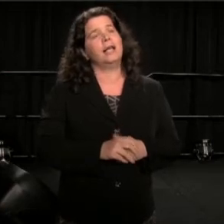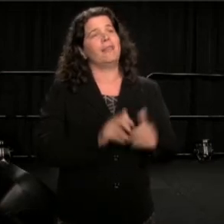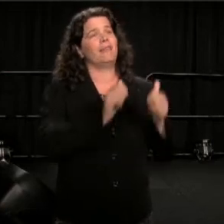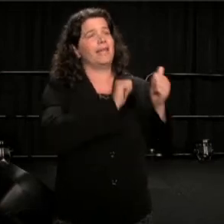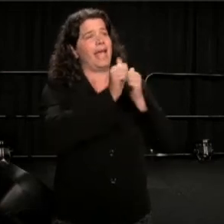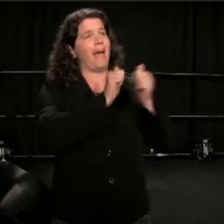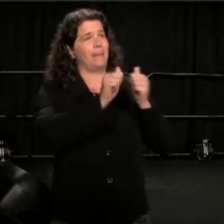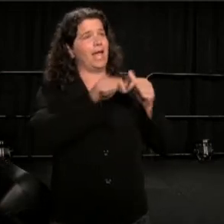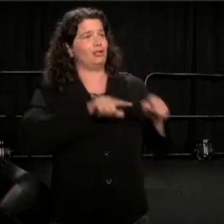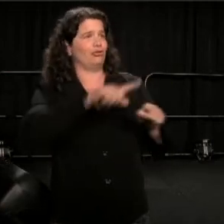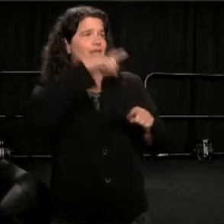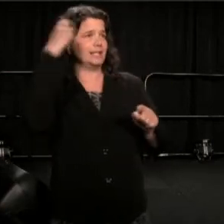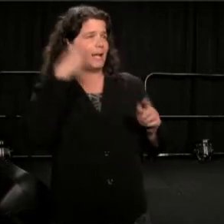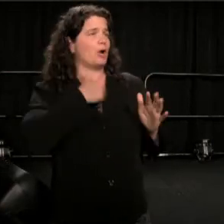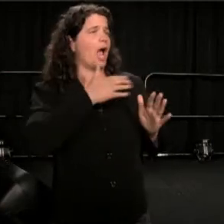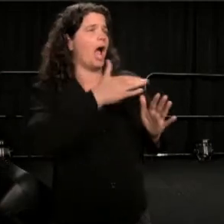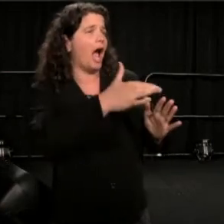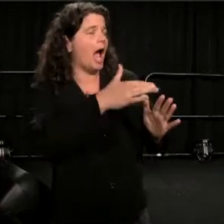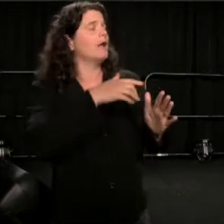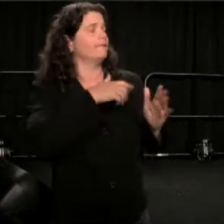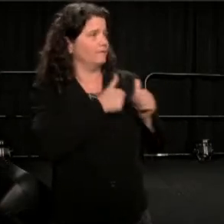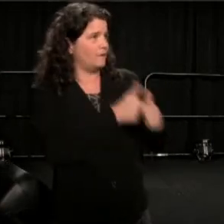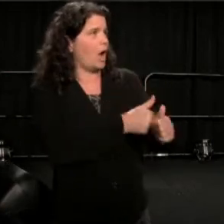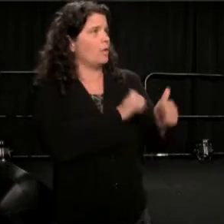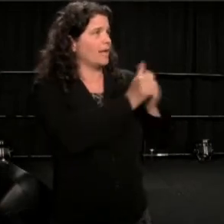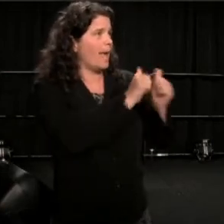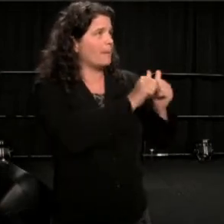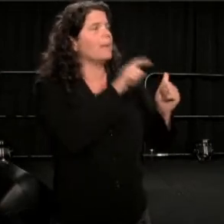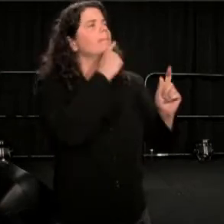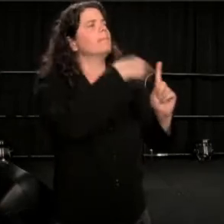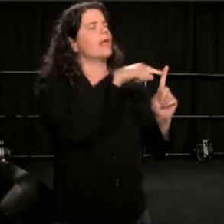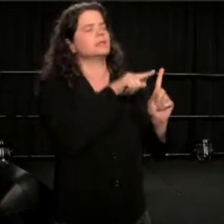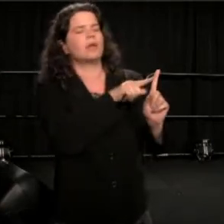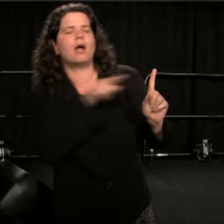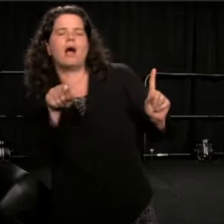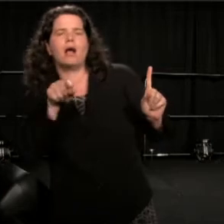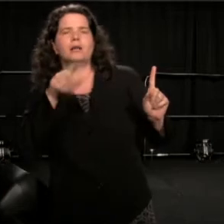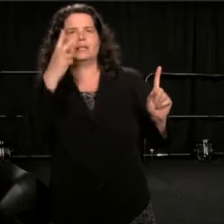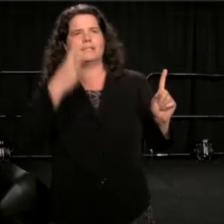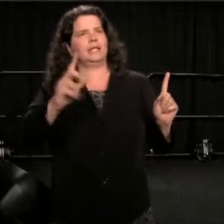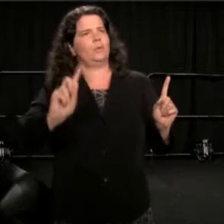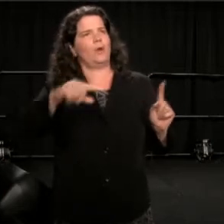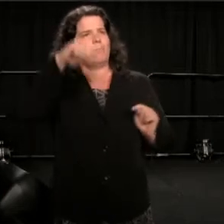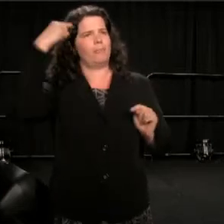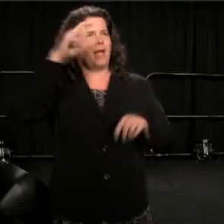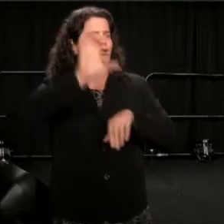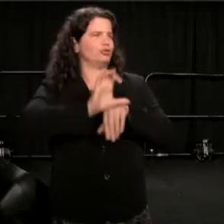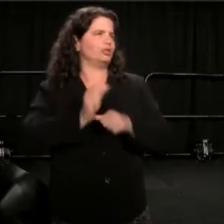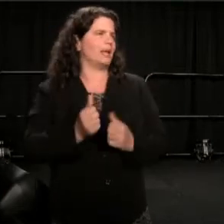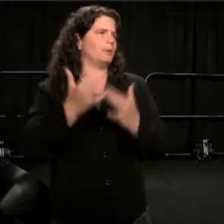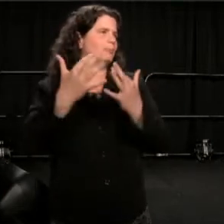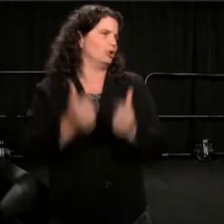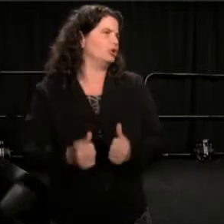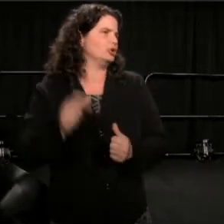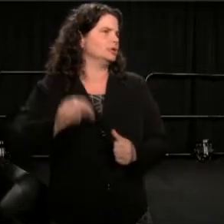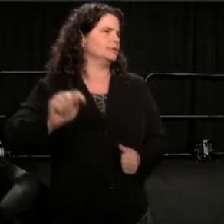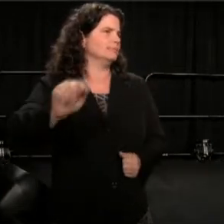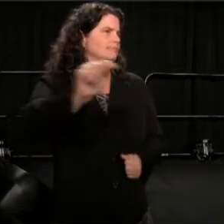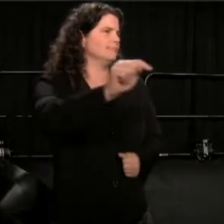to visit where black churches had been burnt to the ground in the South. And Elijah C. Weaver, Reverend Elijah C. Weaver,